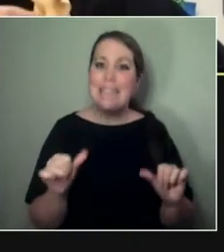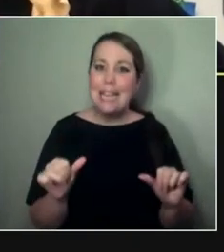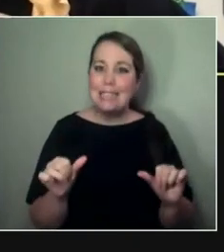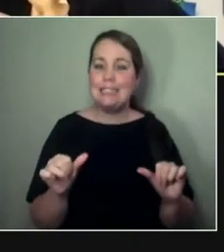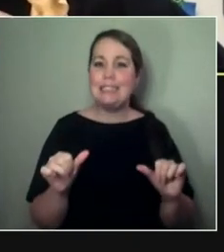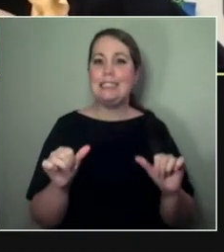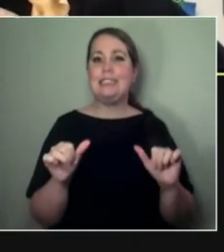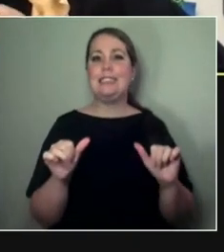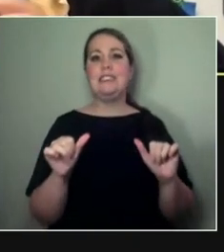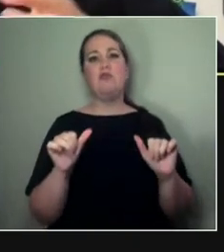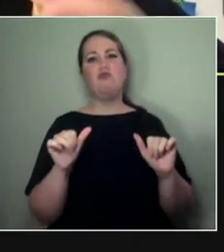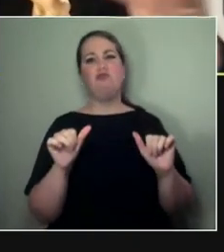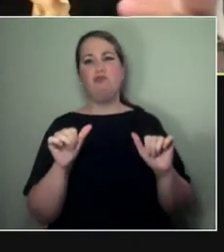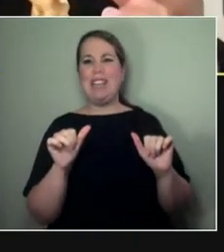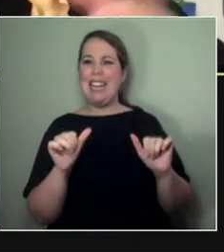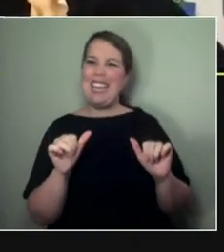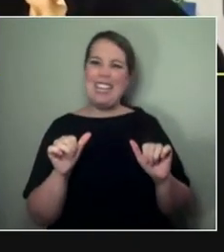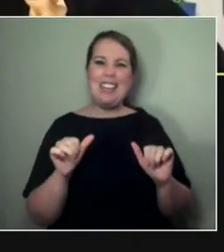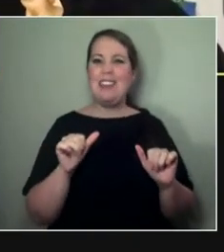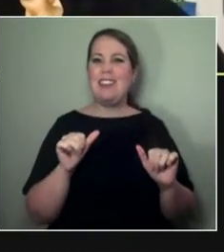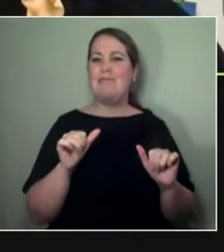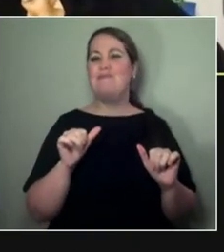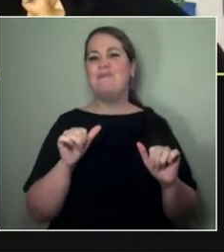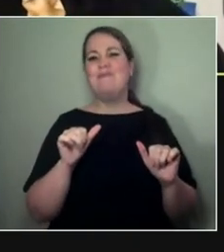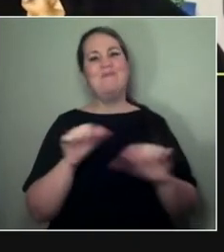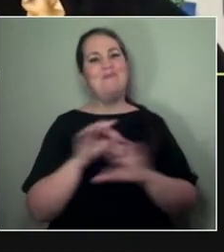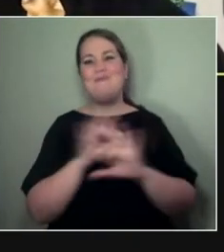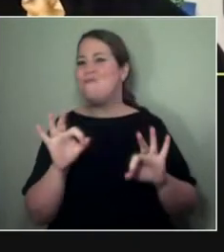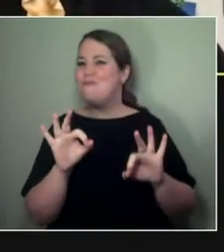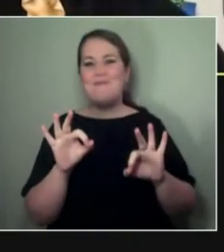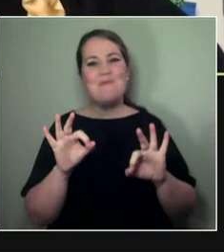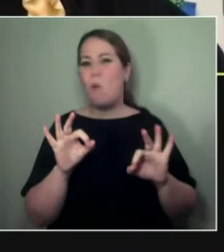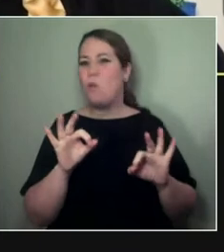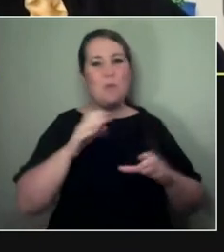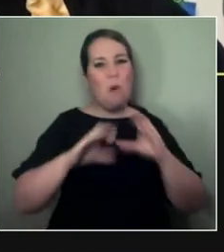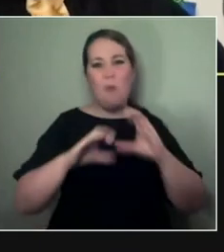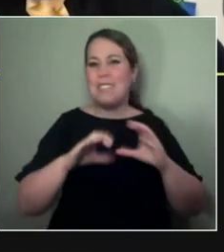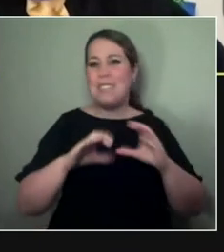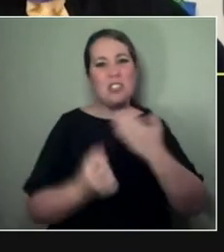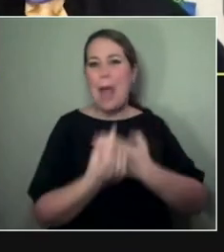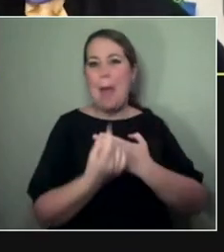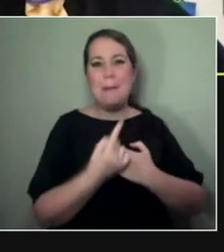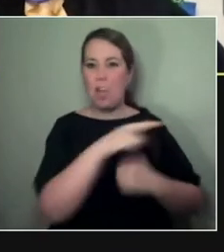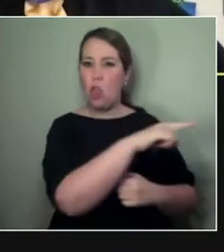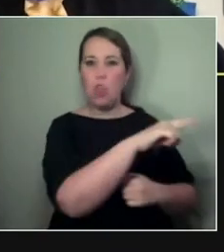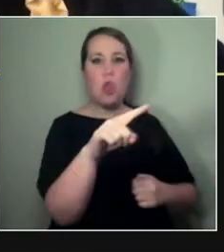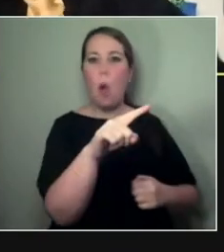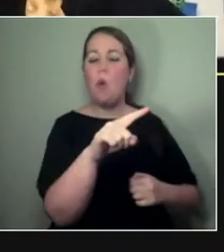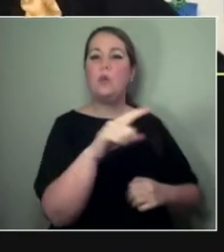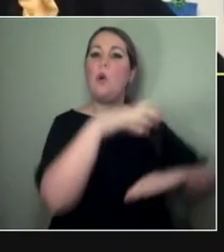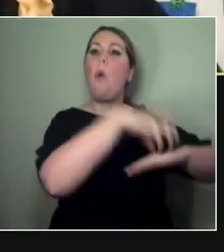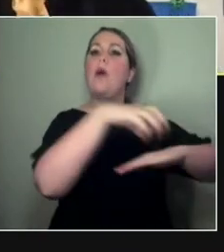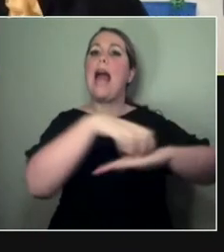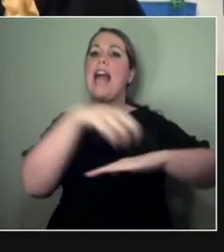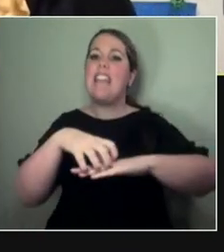those who are funders or those who decide, like, have those kind of big levers to pull.